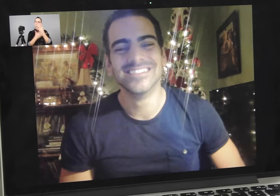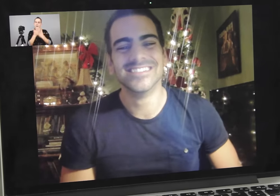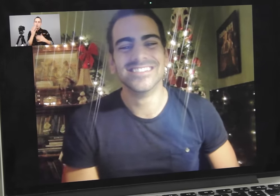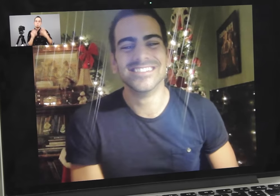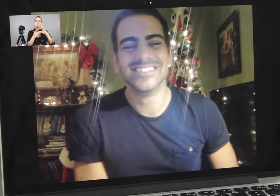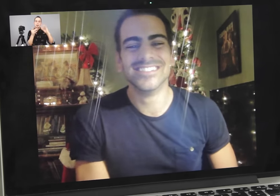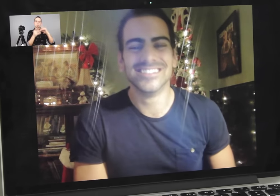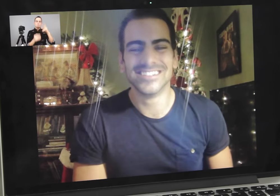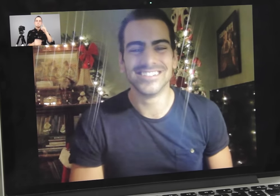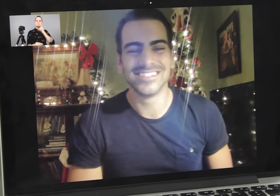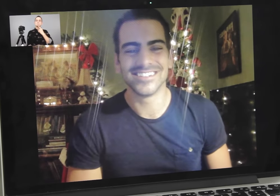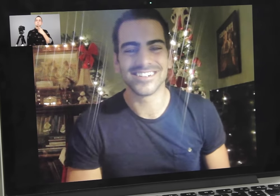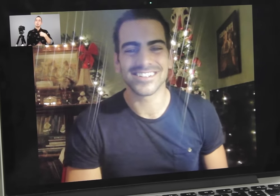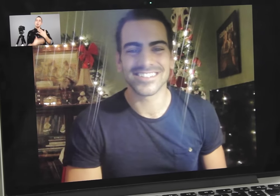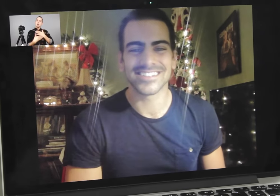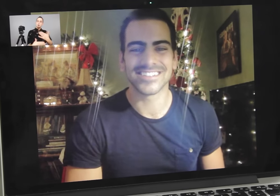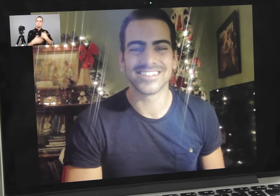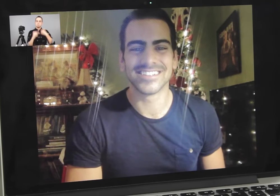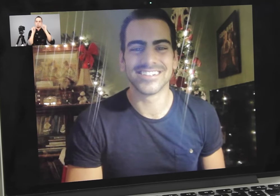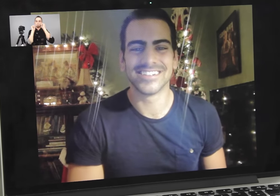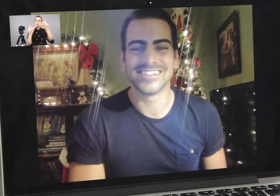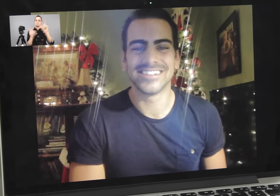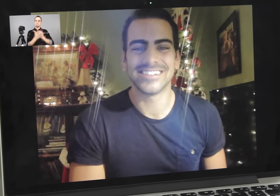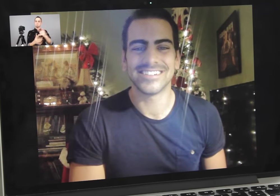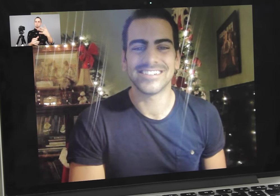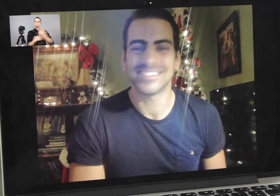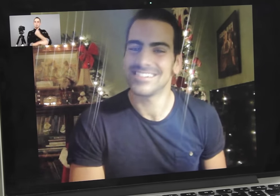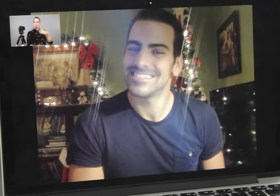Alex: There were some comments by Deaf people who said they admitted they were surprised you won.